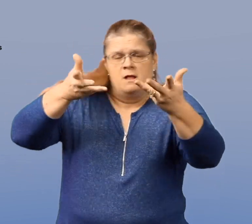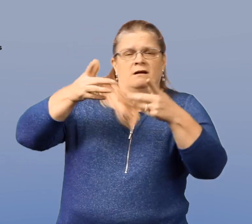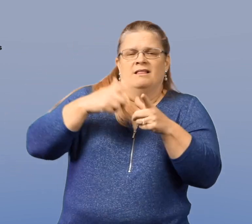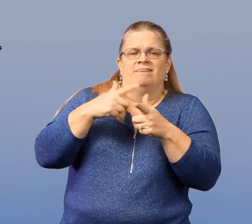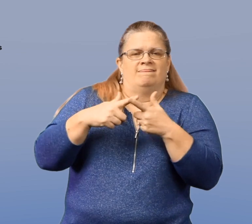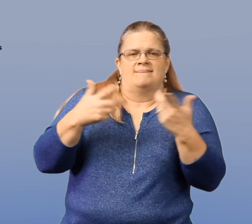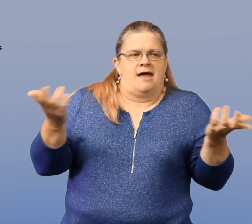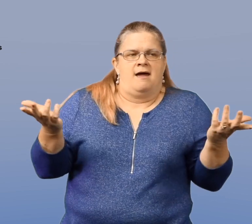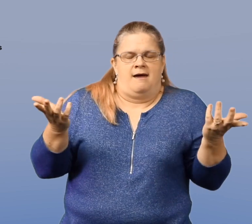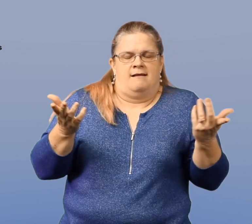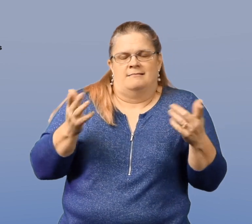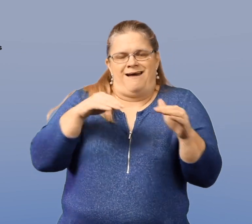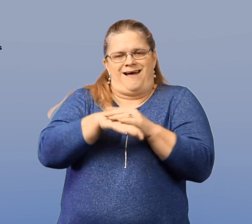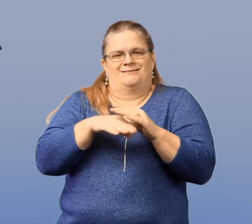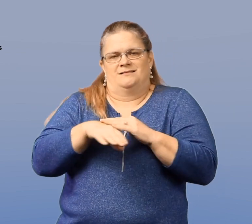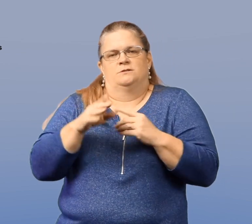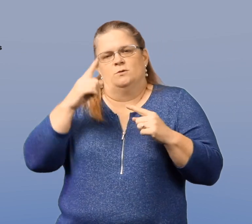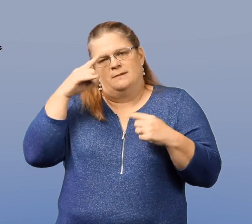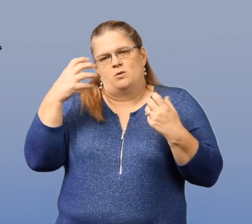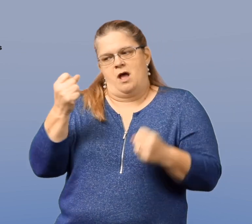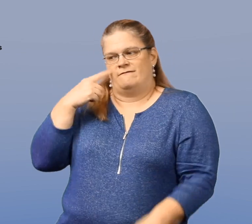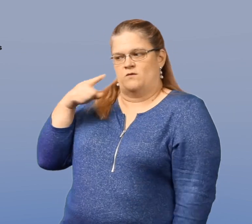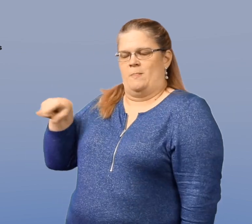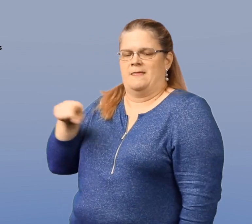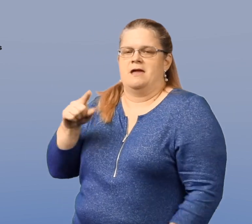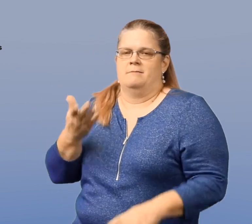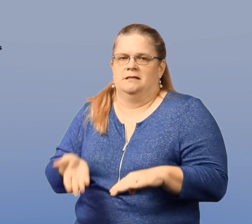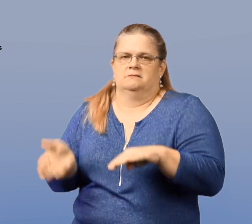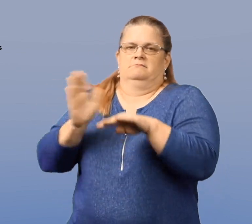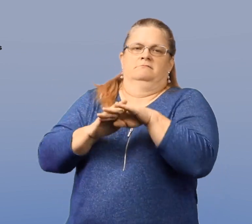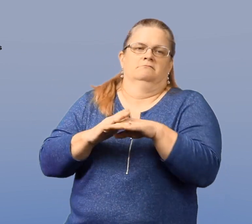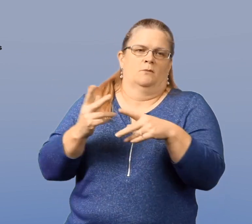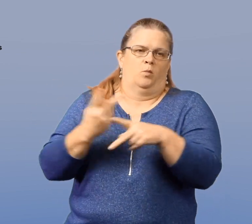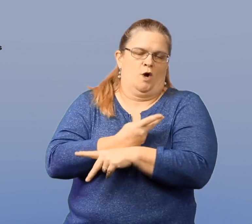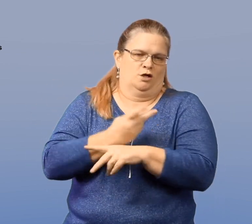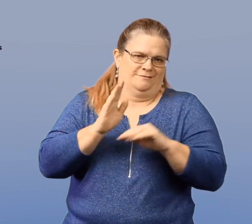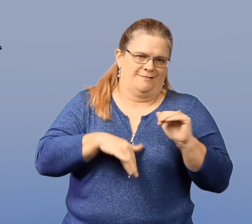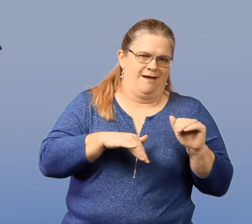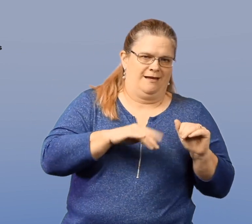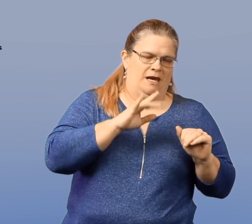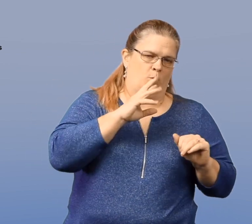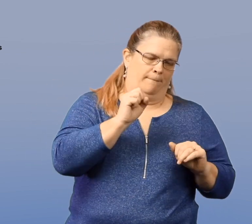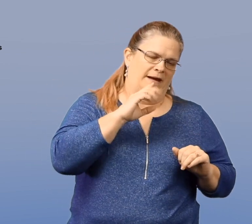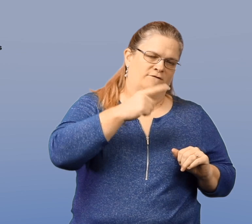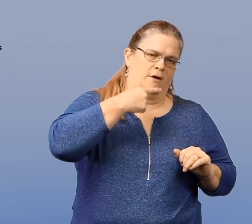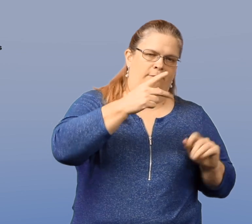those further struggles can lead to increased issues with mental health